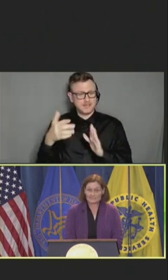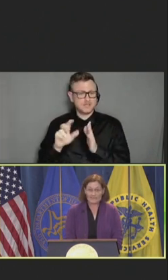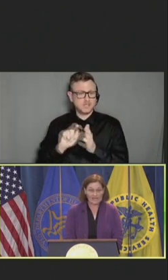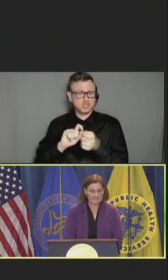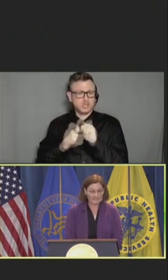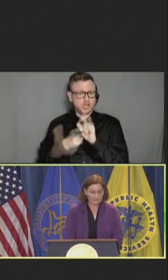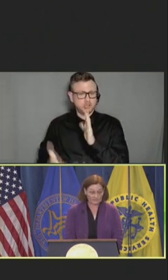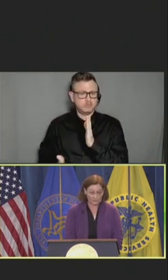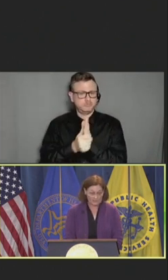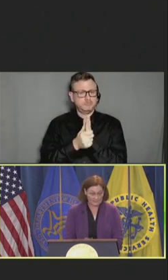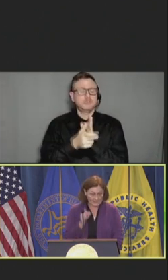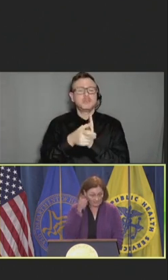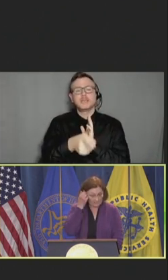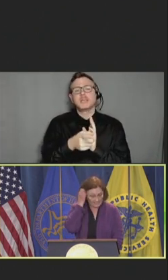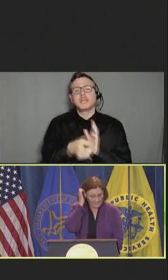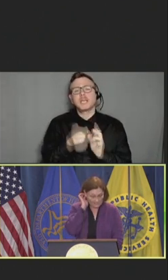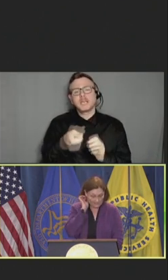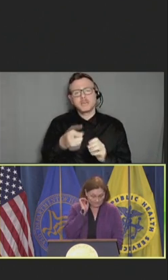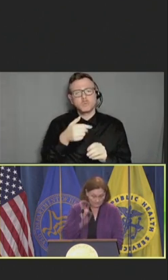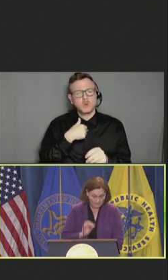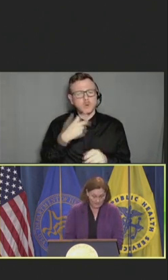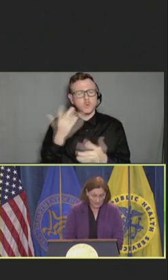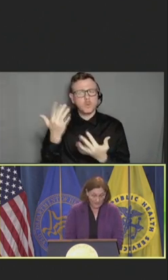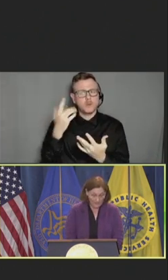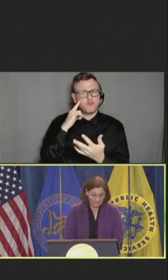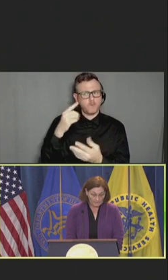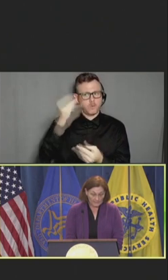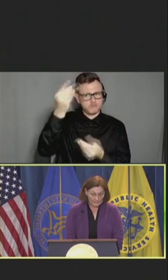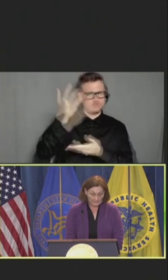and looking forward to the implementation.